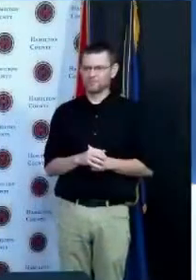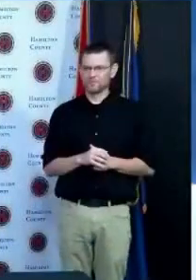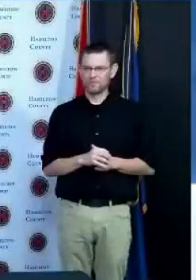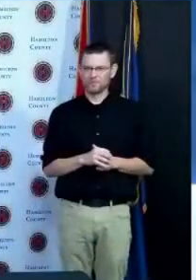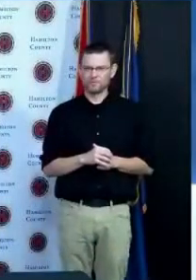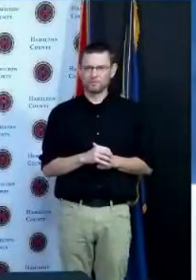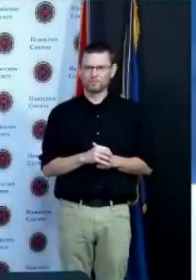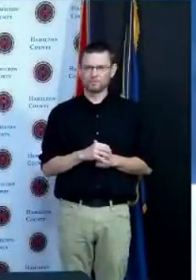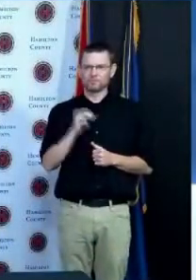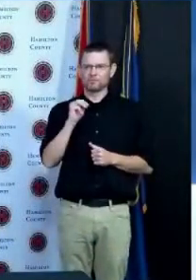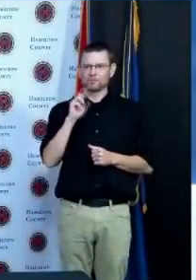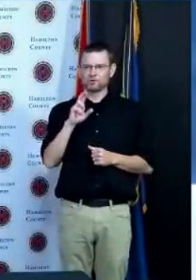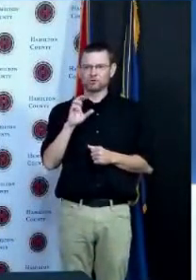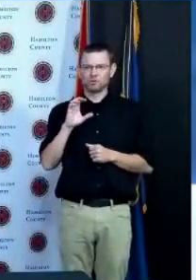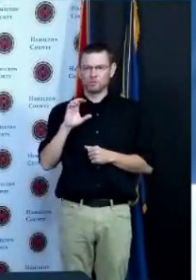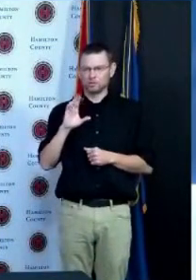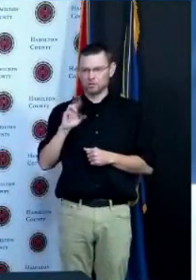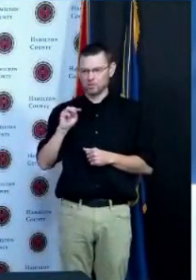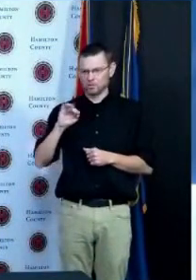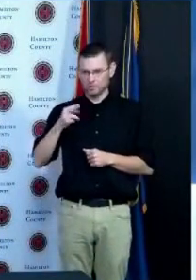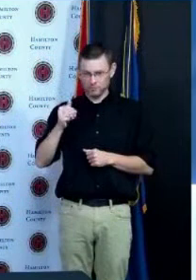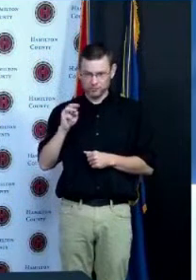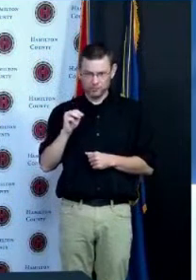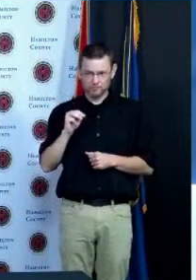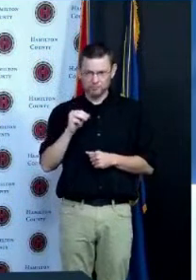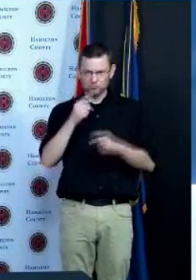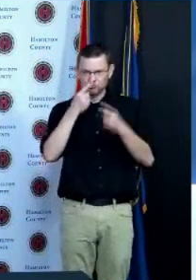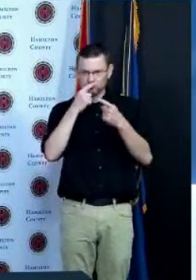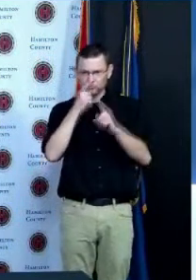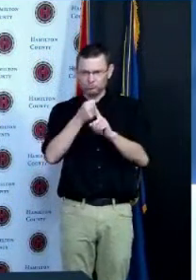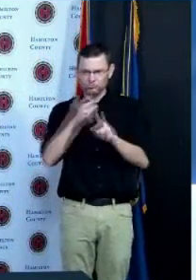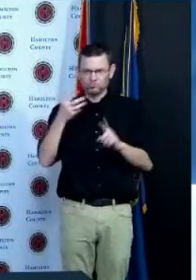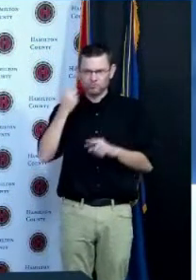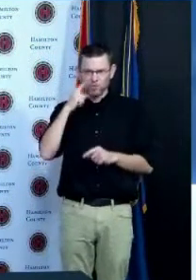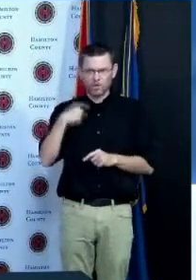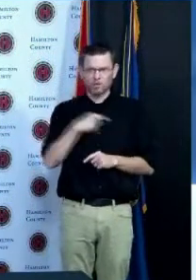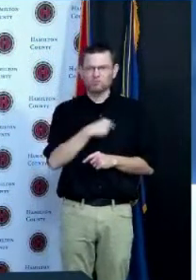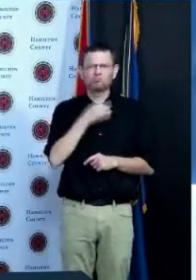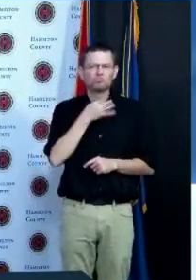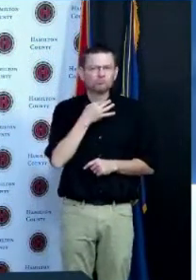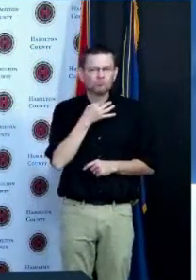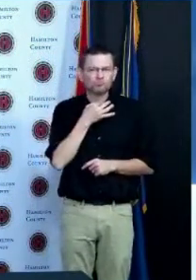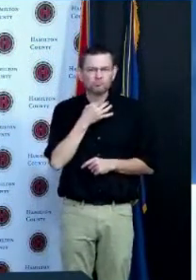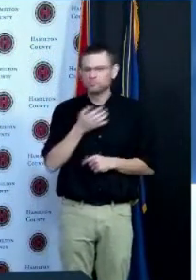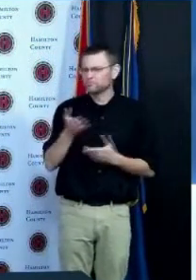with us today I wonder if you could I'm kind of curious to know if you've had any further